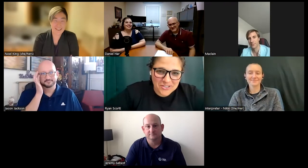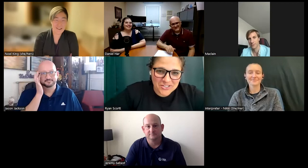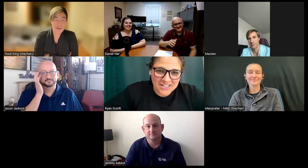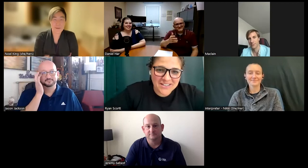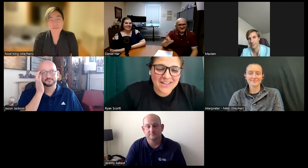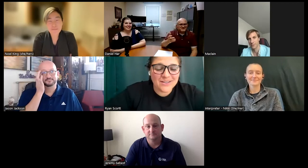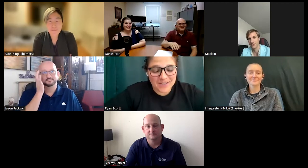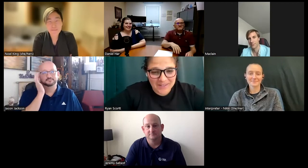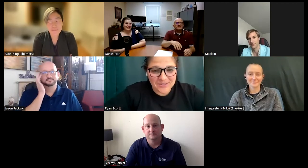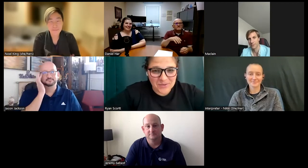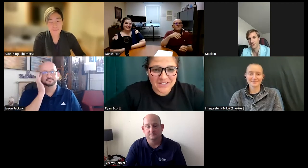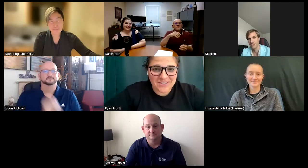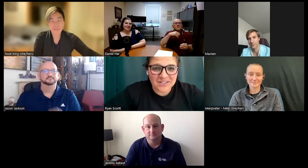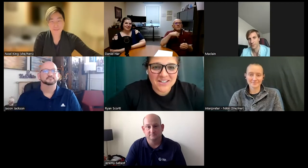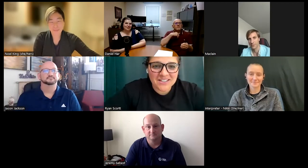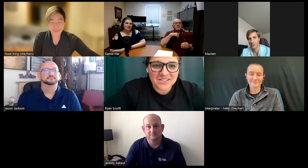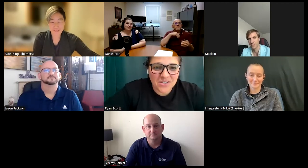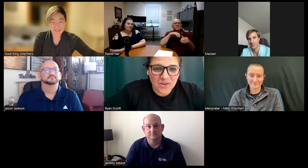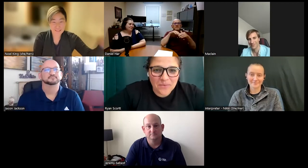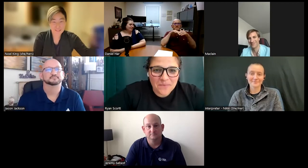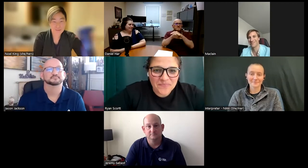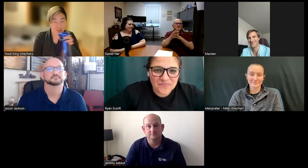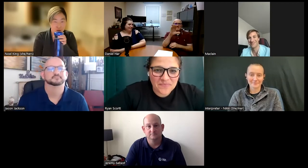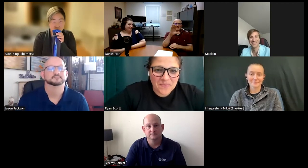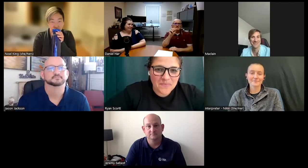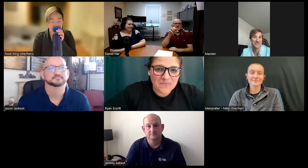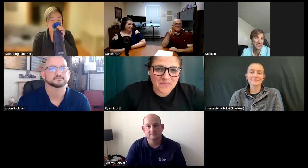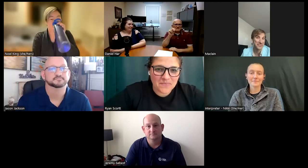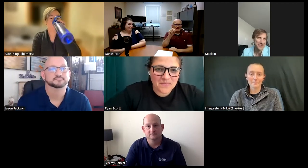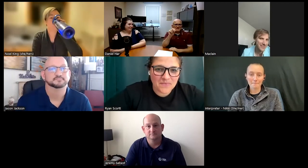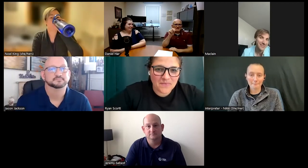question and to answer so